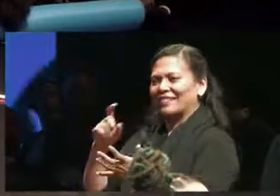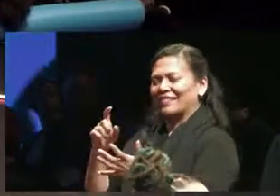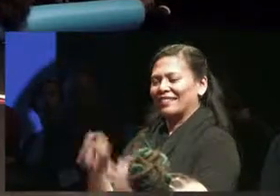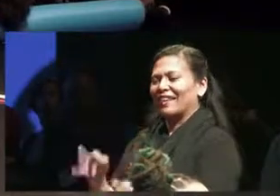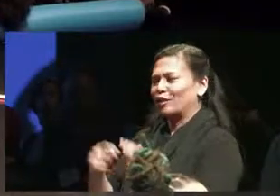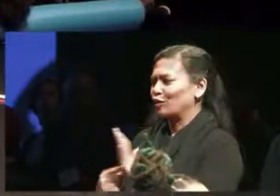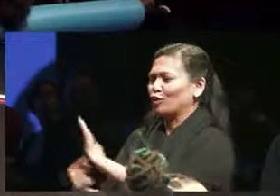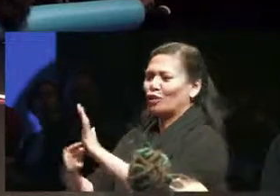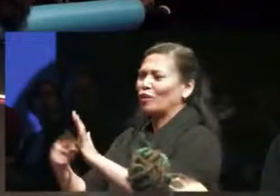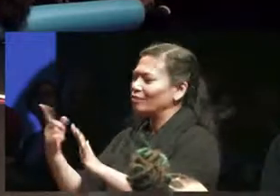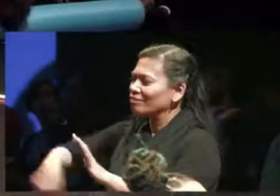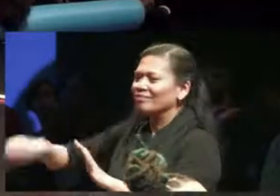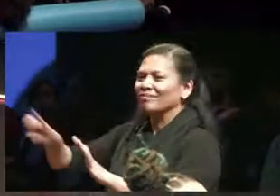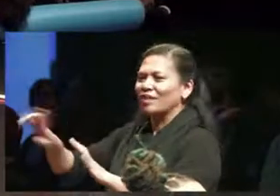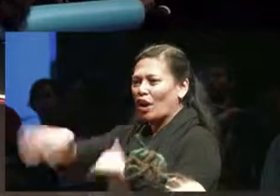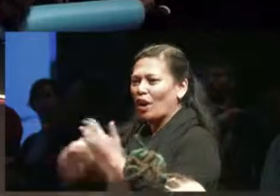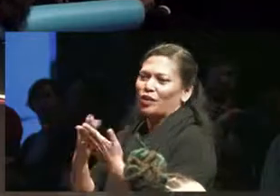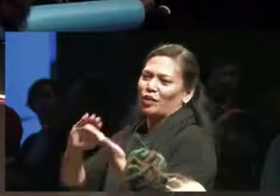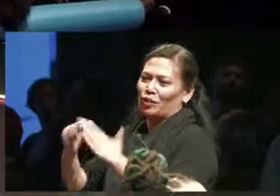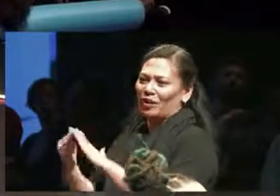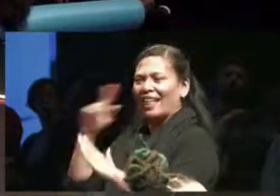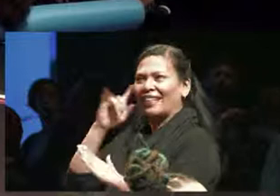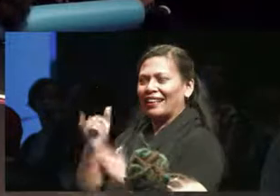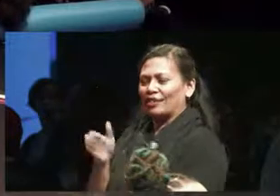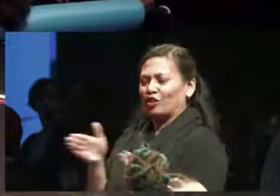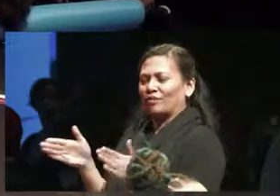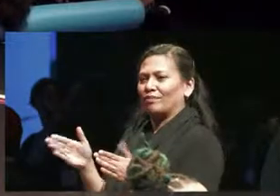communities I think that's part of the shift that happens